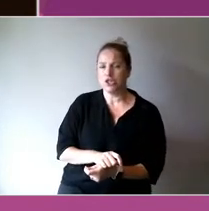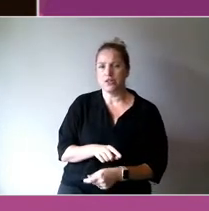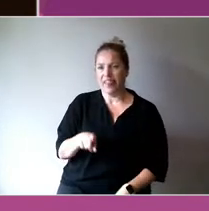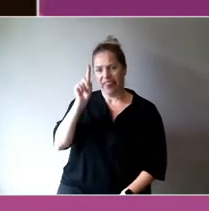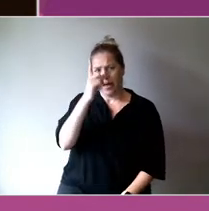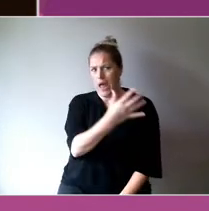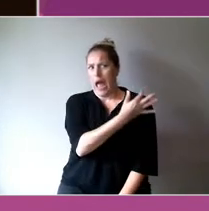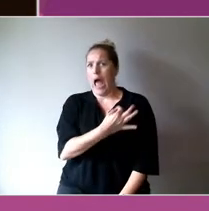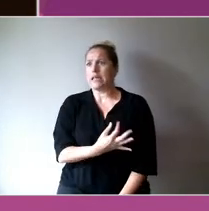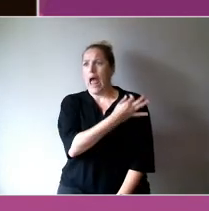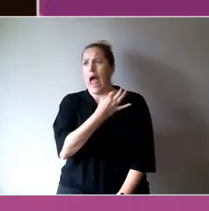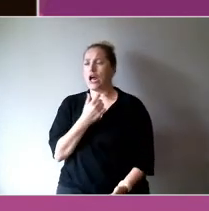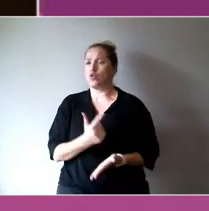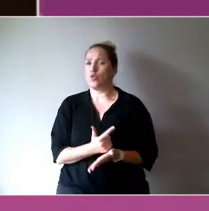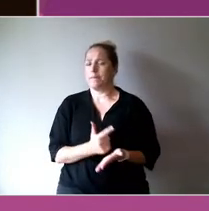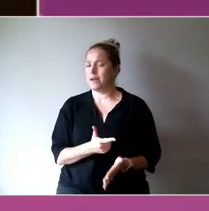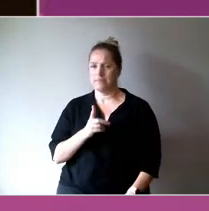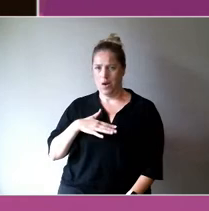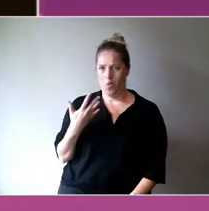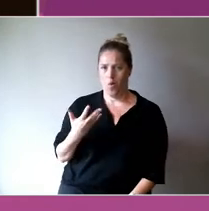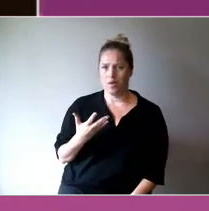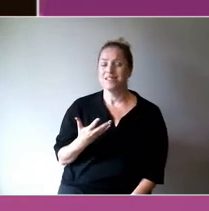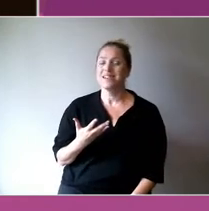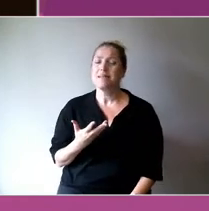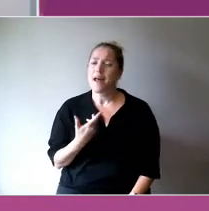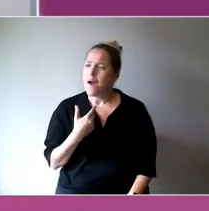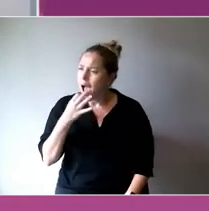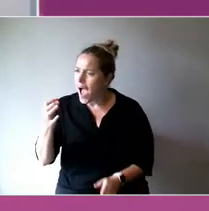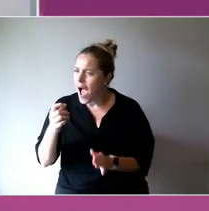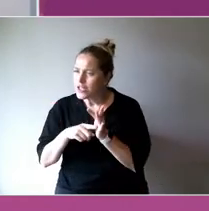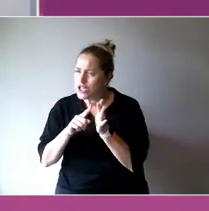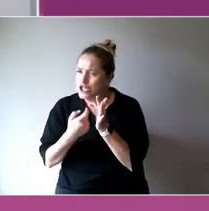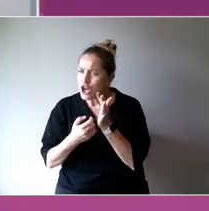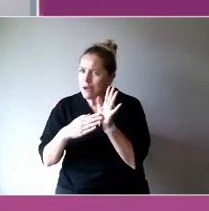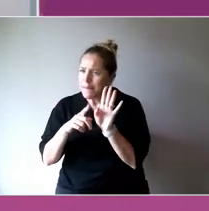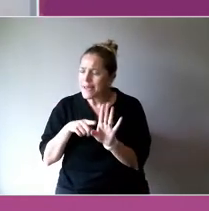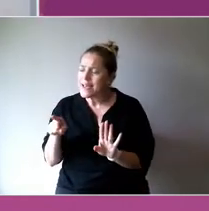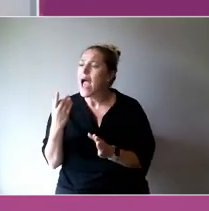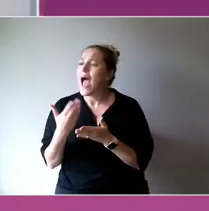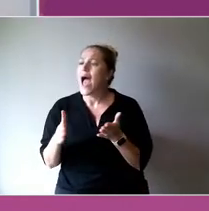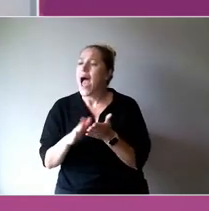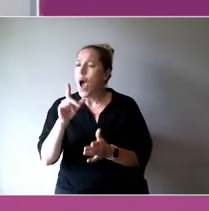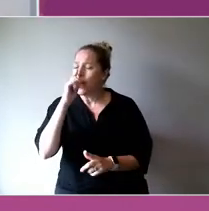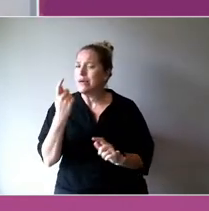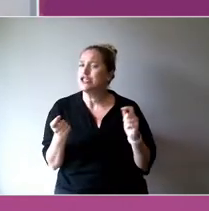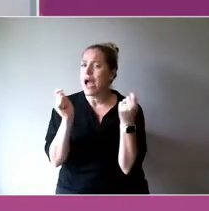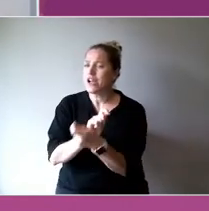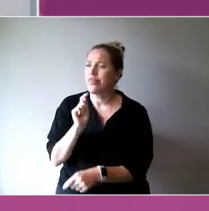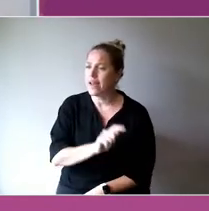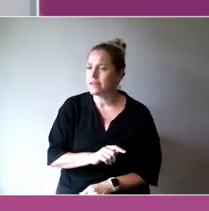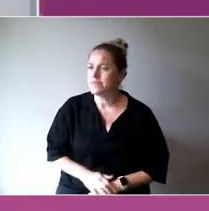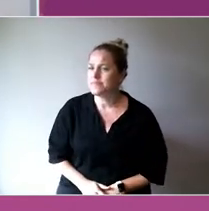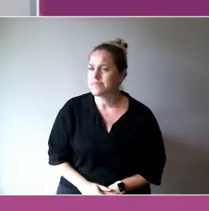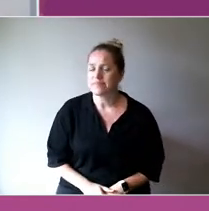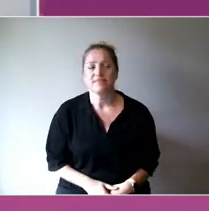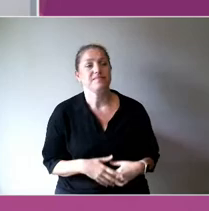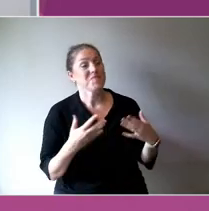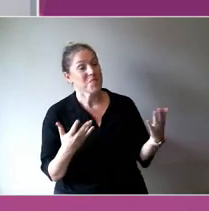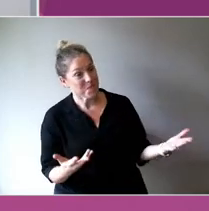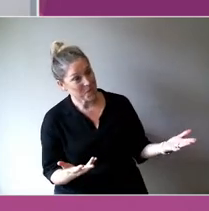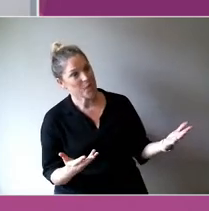Investment model is something we talked about a lot, and that is you have